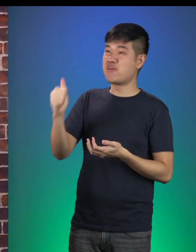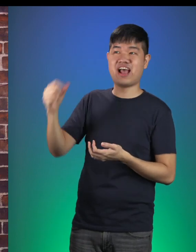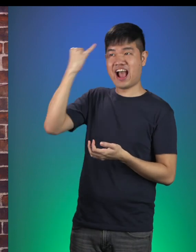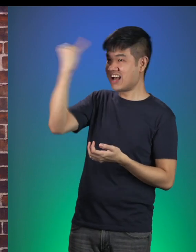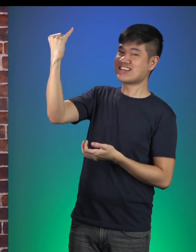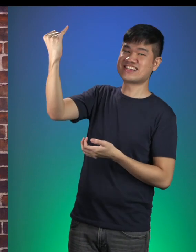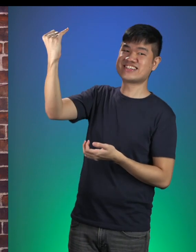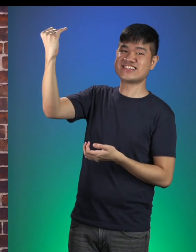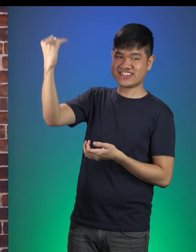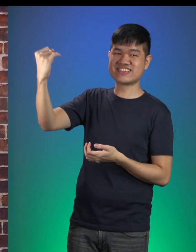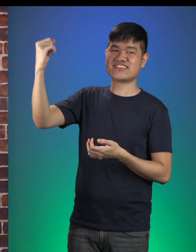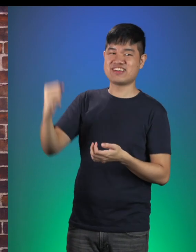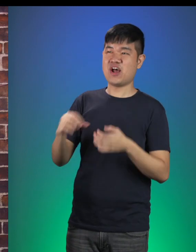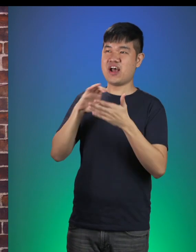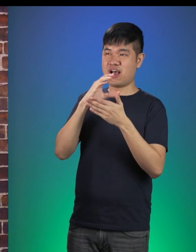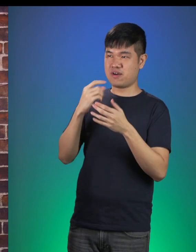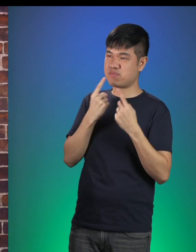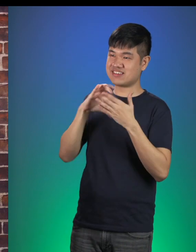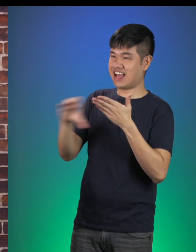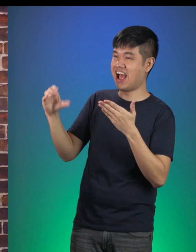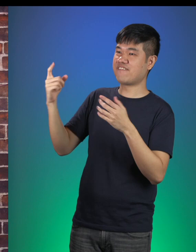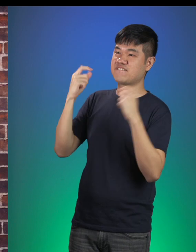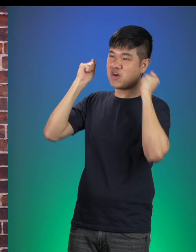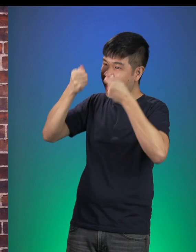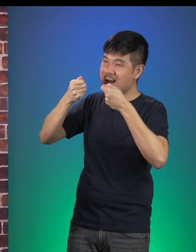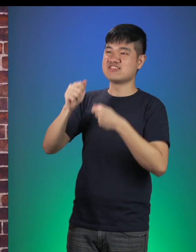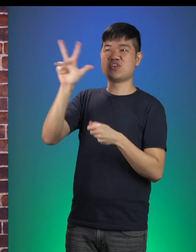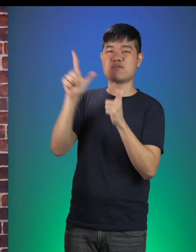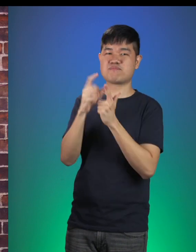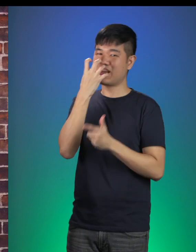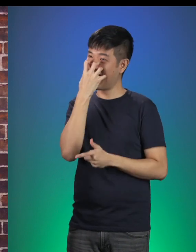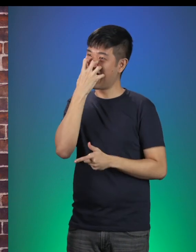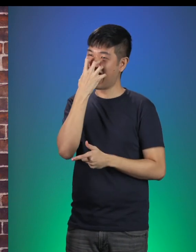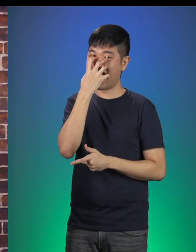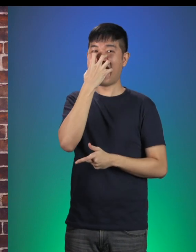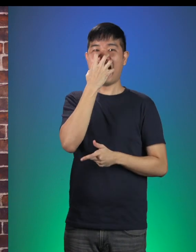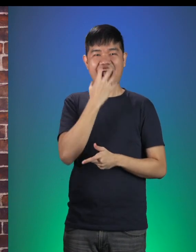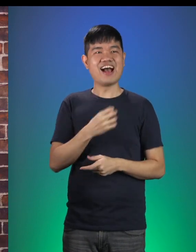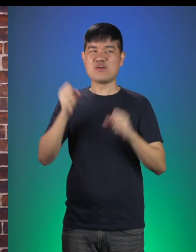A Birthday Card from Little Red and the Three Little Pigs! Okay! Let’s do that.